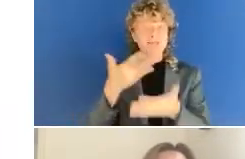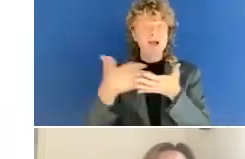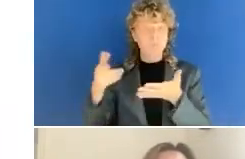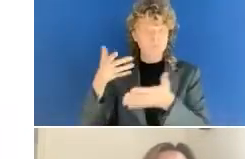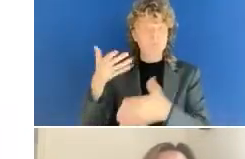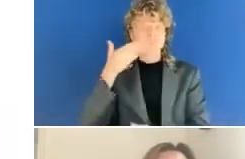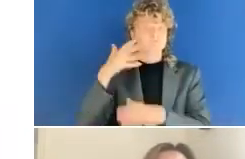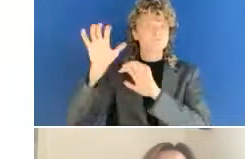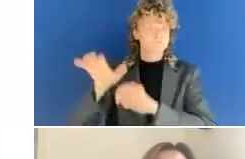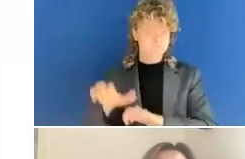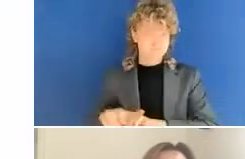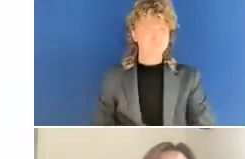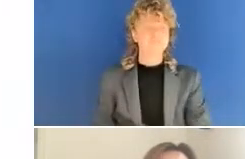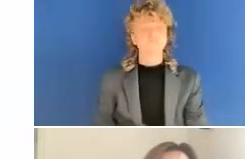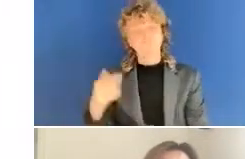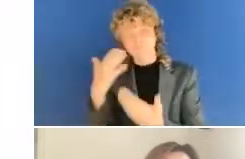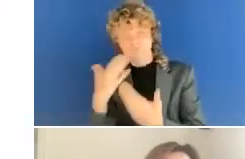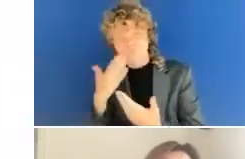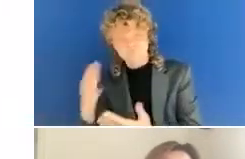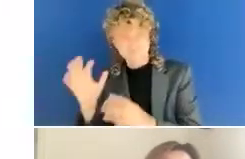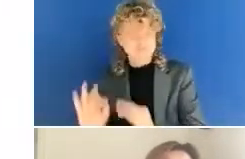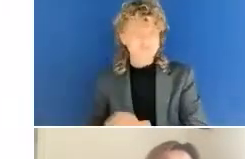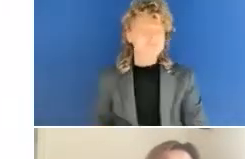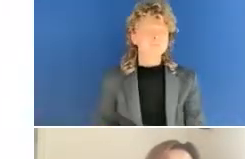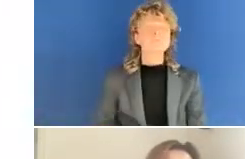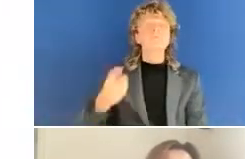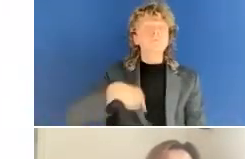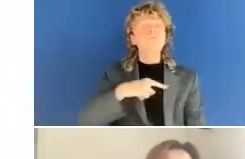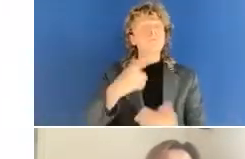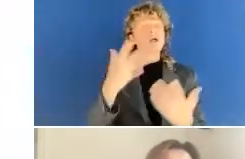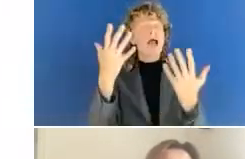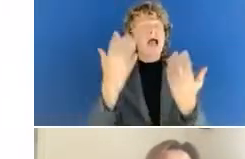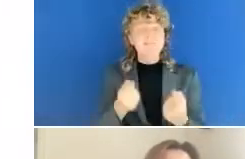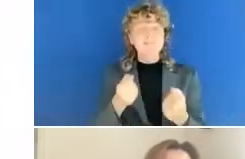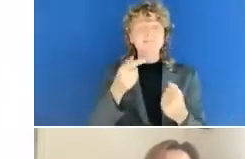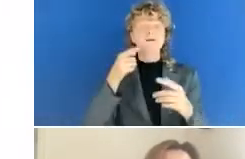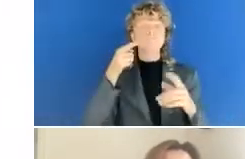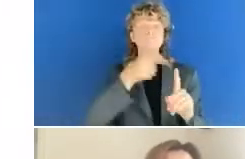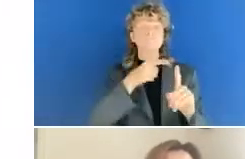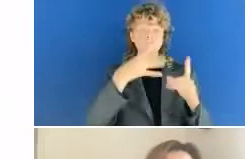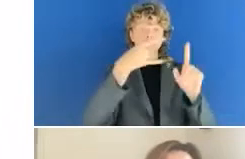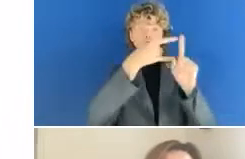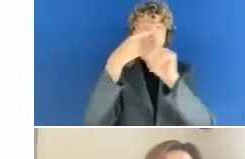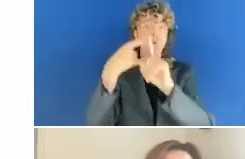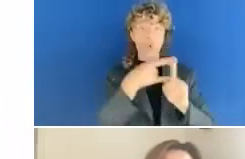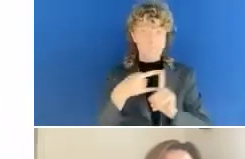You can use the interpretation option in Zoom to get to the Czech translations. If I could